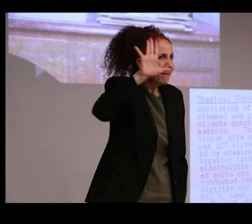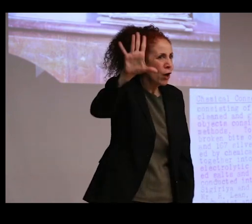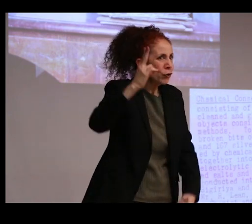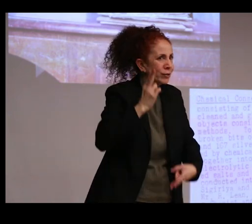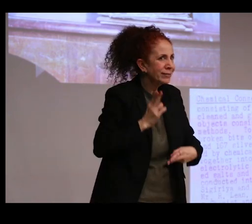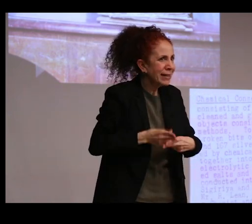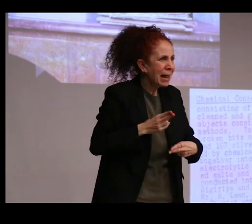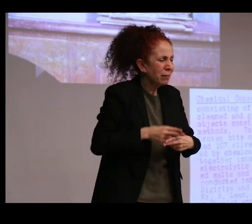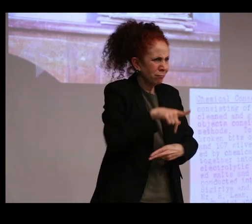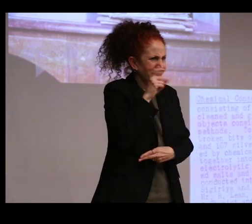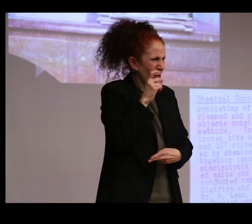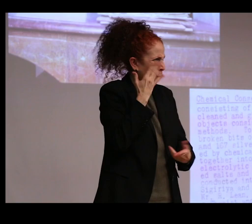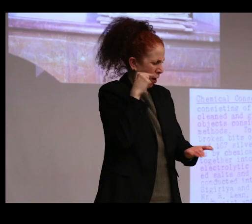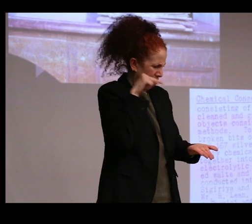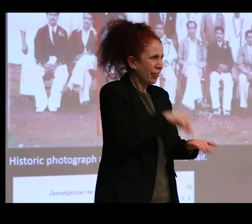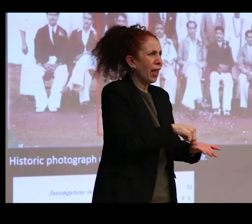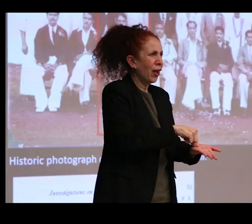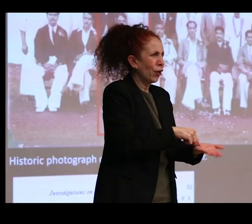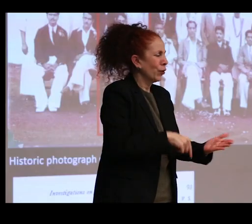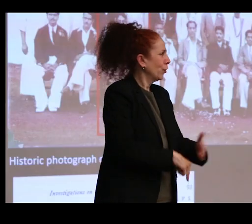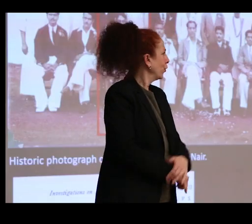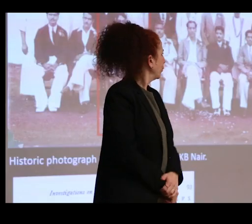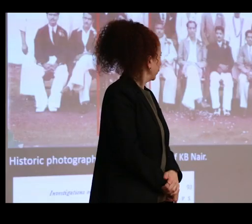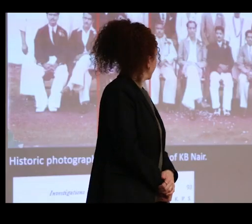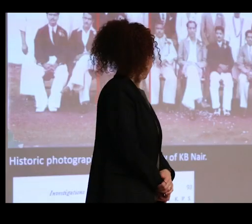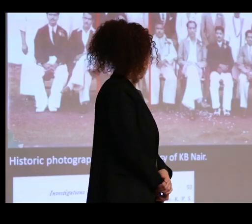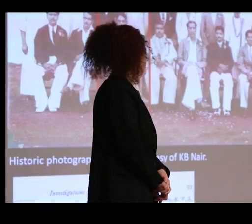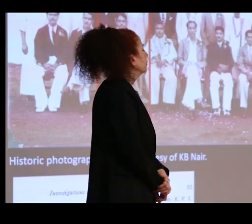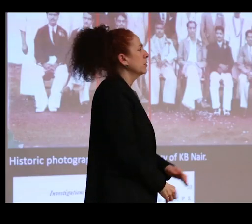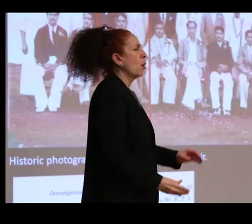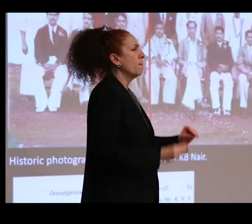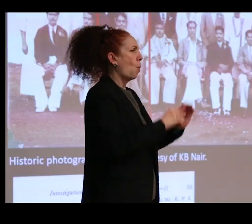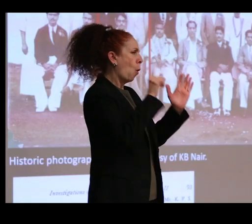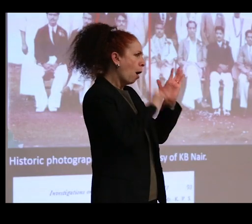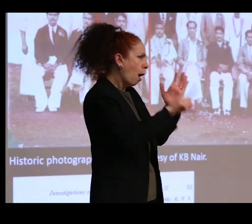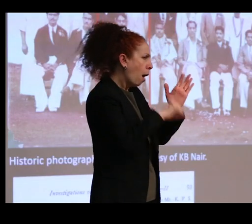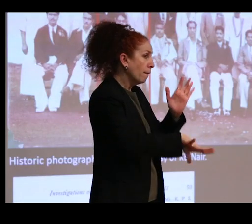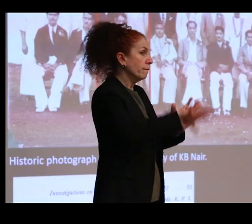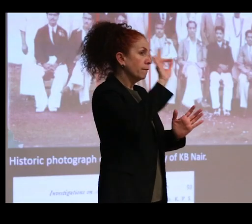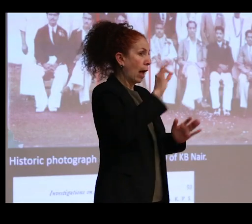What's he doing in my archive, right? With a little additional research, it became clear that he'd actually